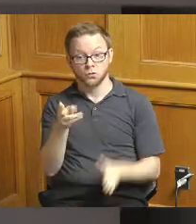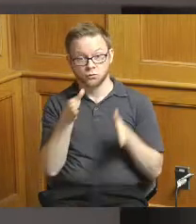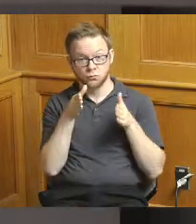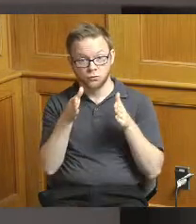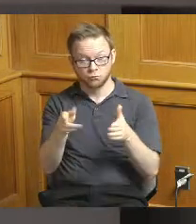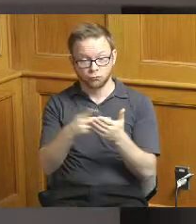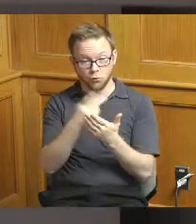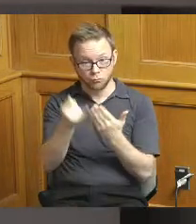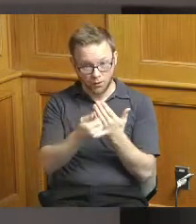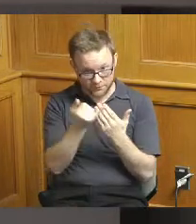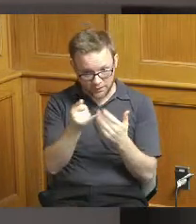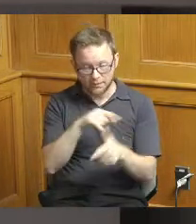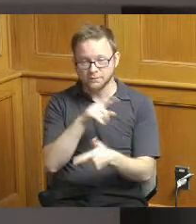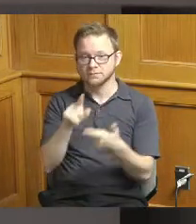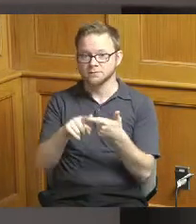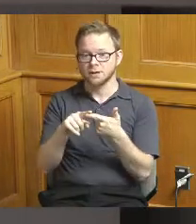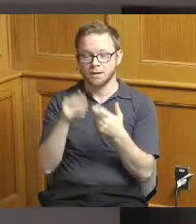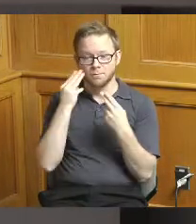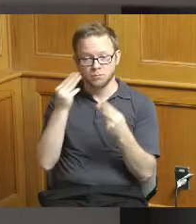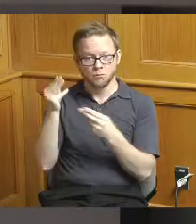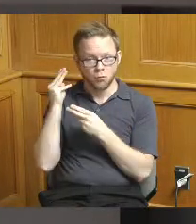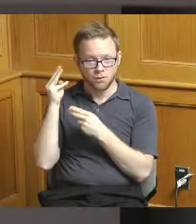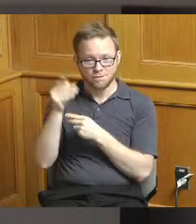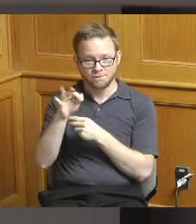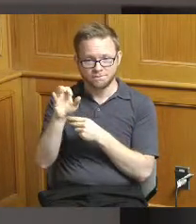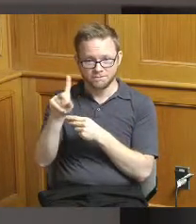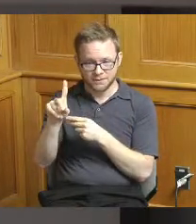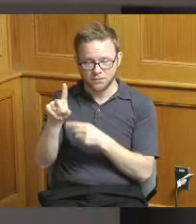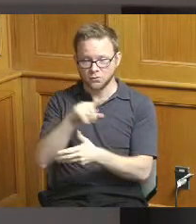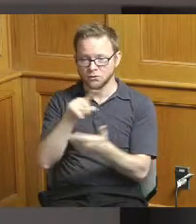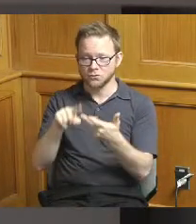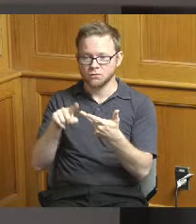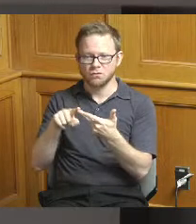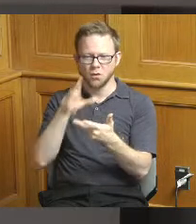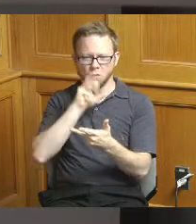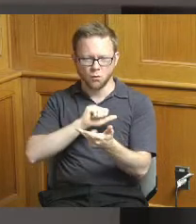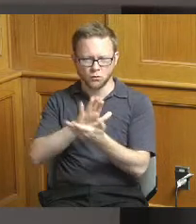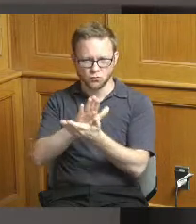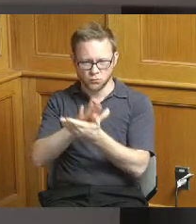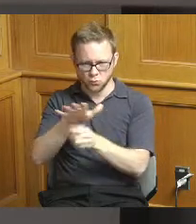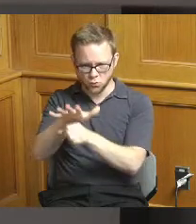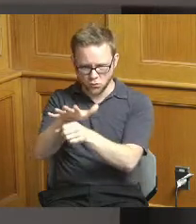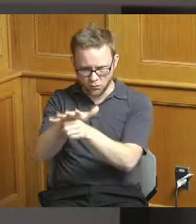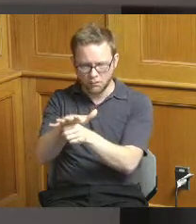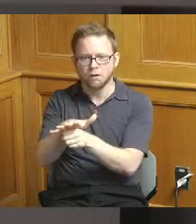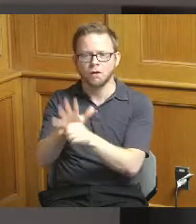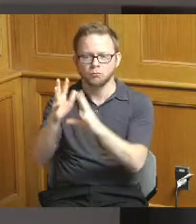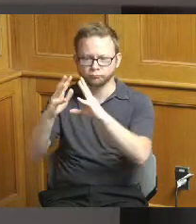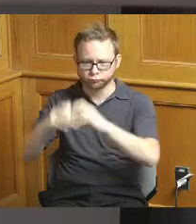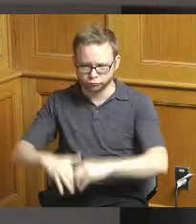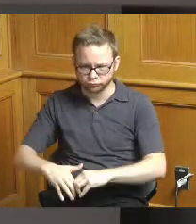here's memorial field heels here's the school site that would be demoed and remediated